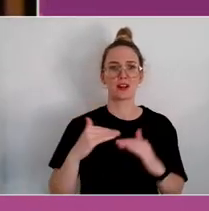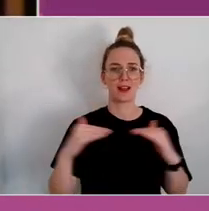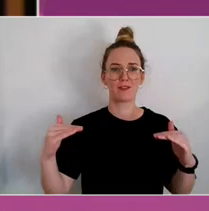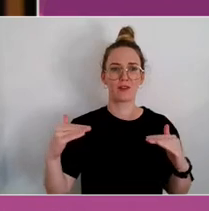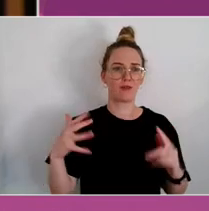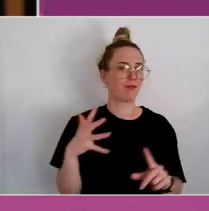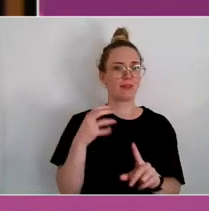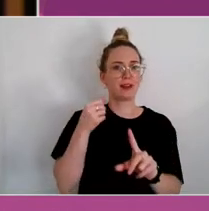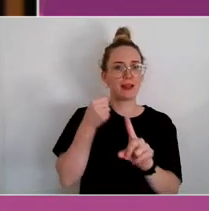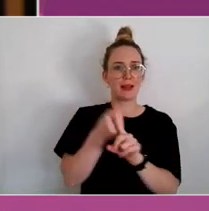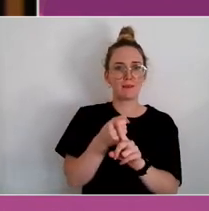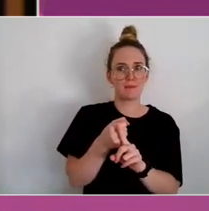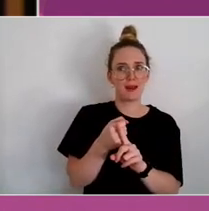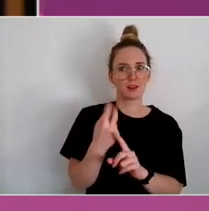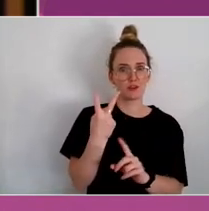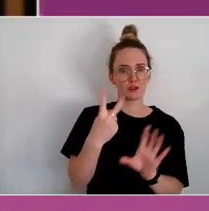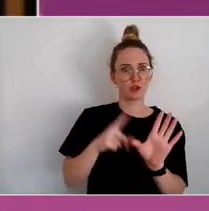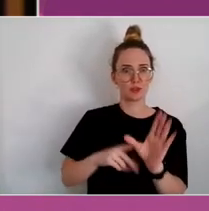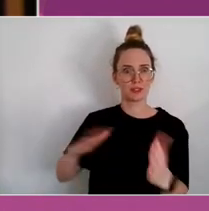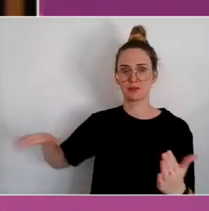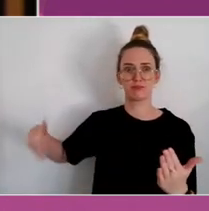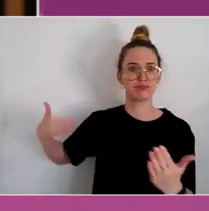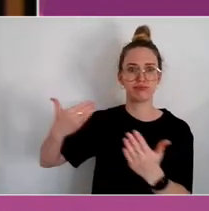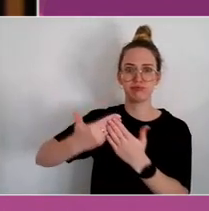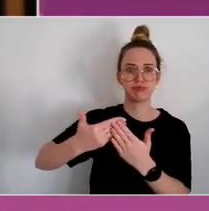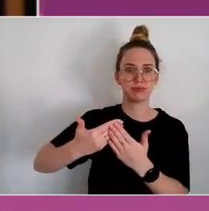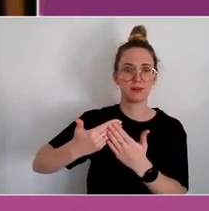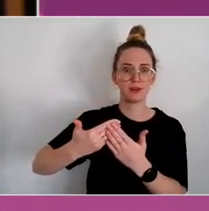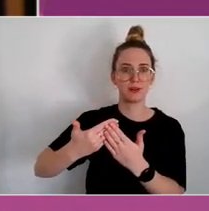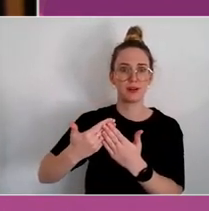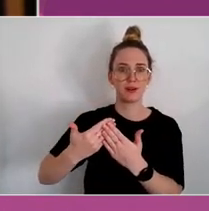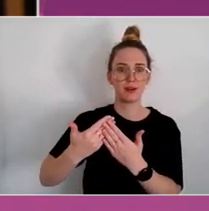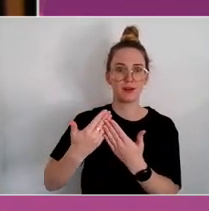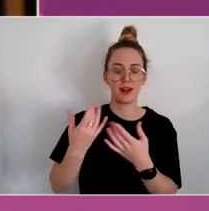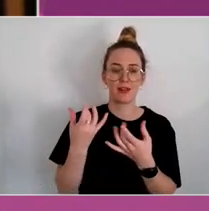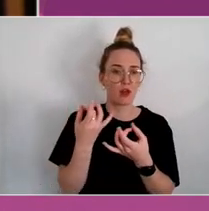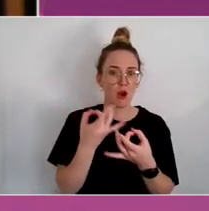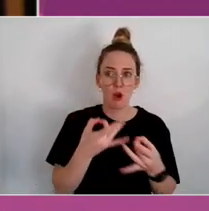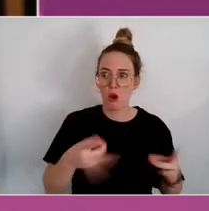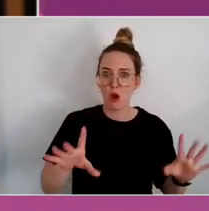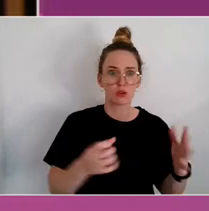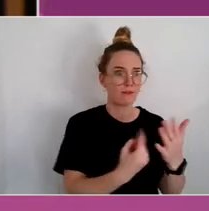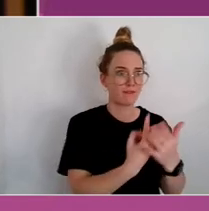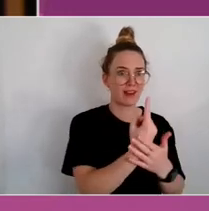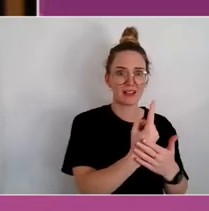last couple of years and the loss of gigs, and the loss of events, has been so profound.